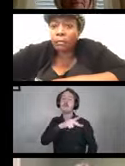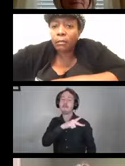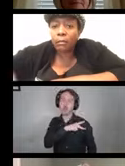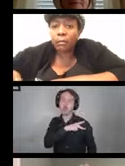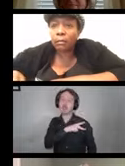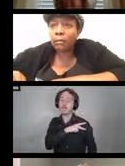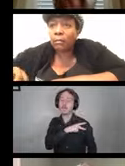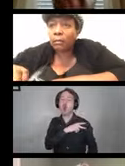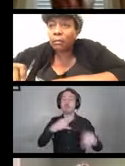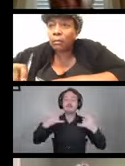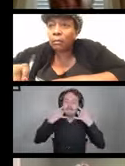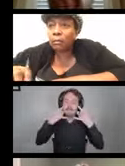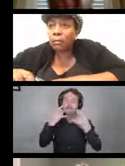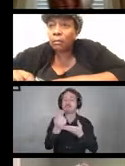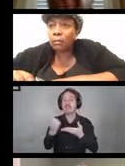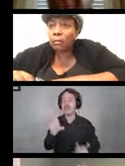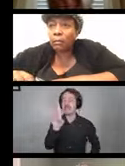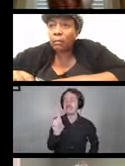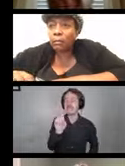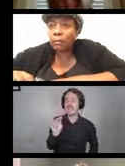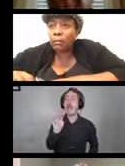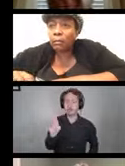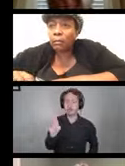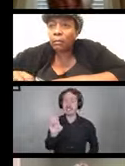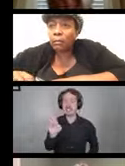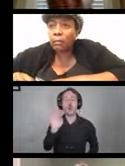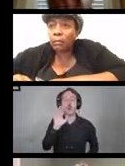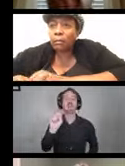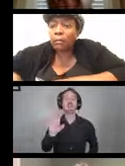DME is what you'll hear us say as we move throughout this.